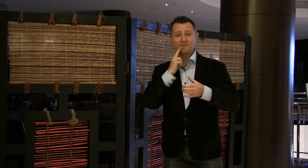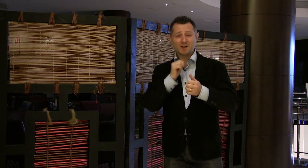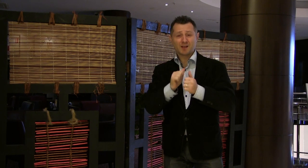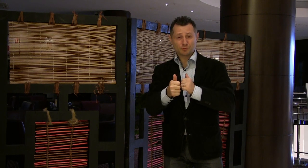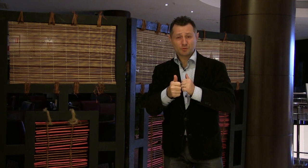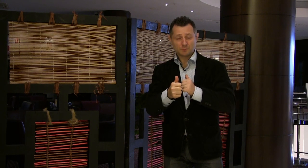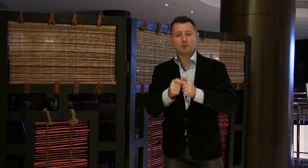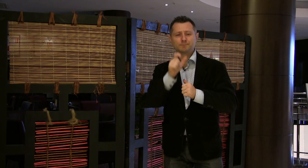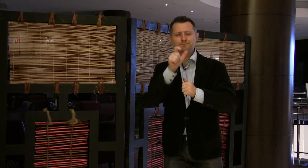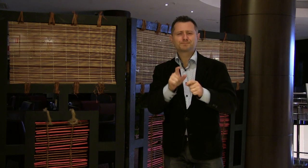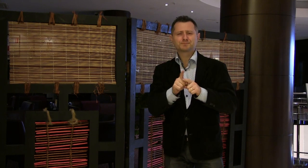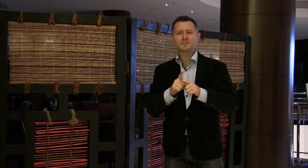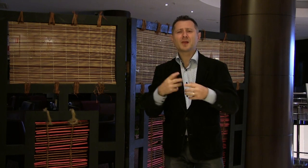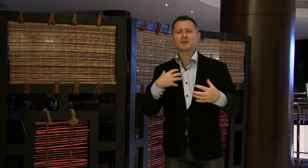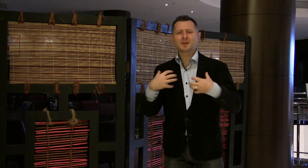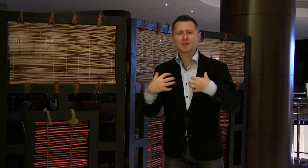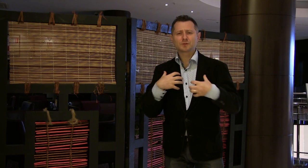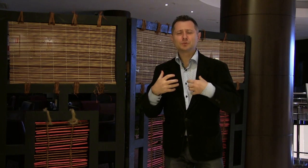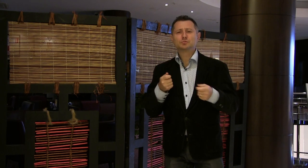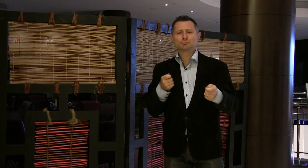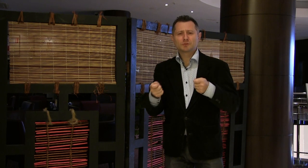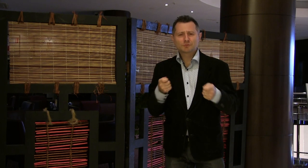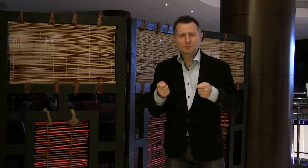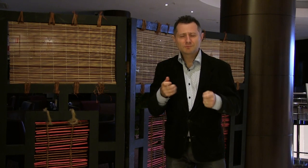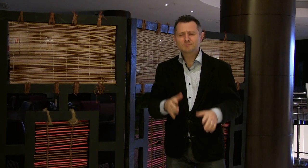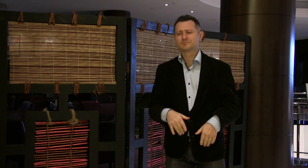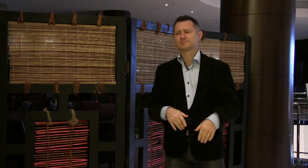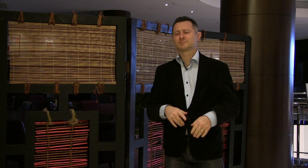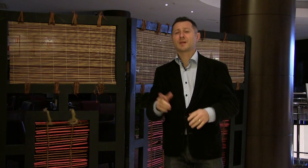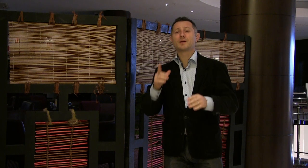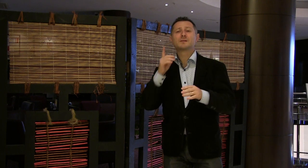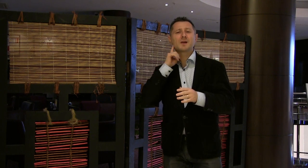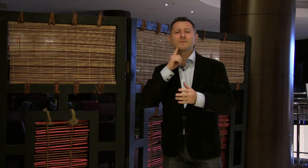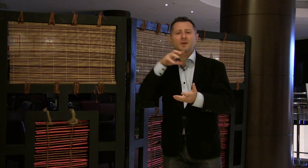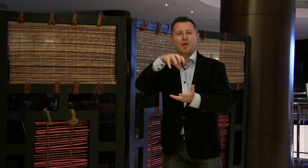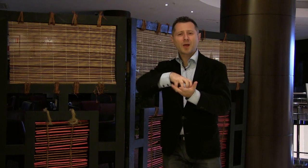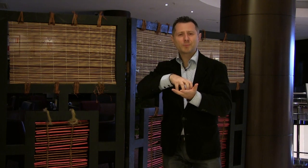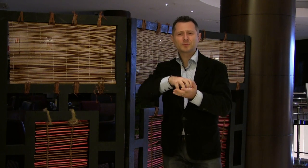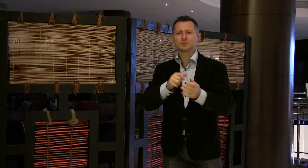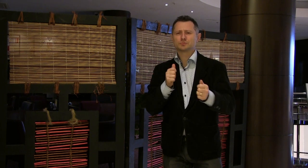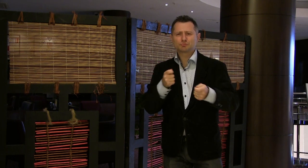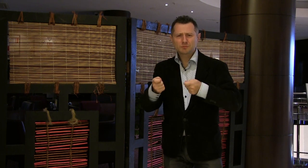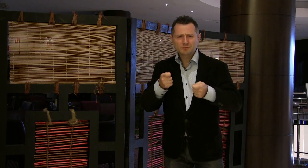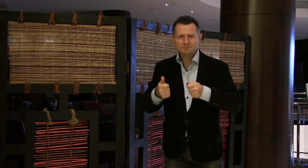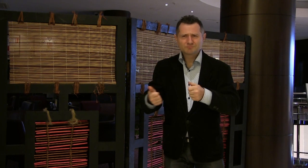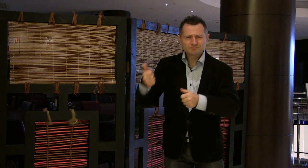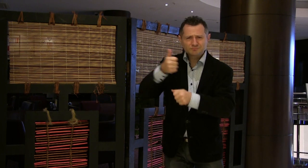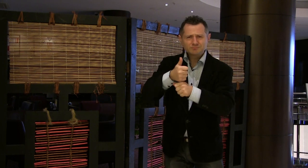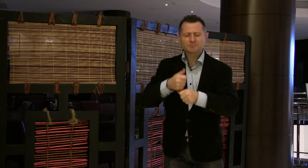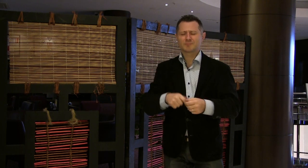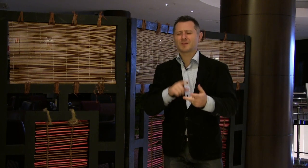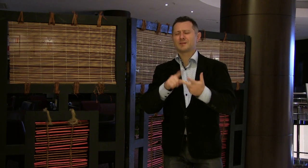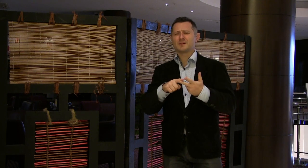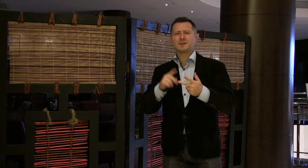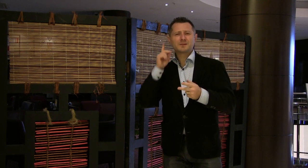VOG), and other members of the Leningrad intelligentsia. 35 people were lined up and executed by